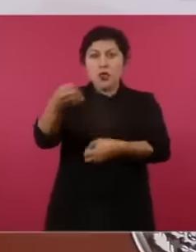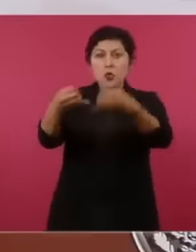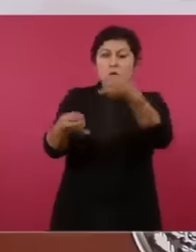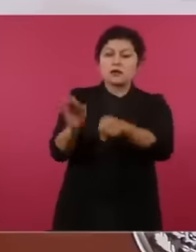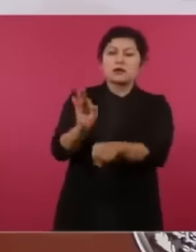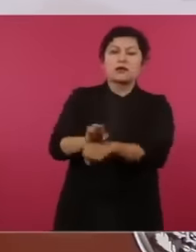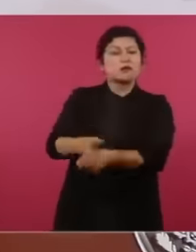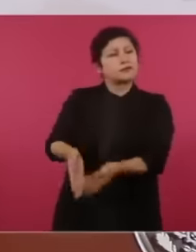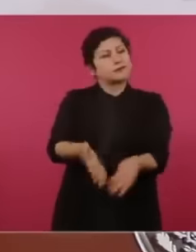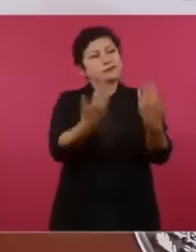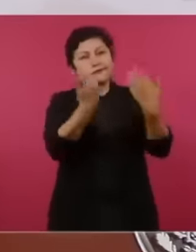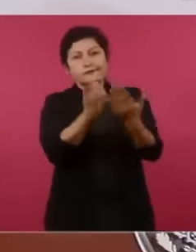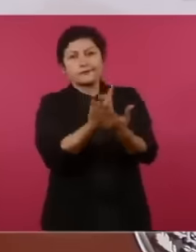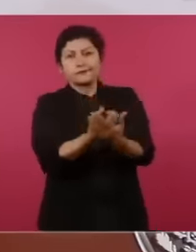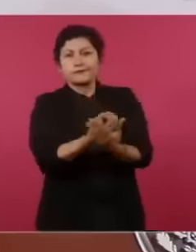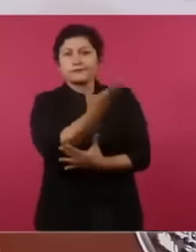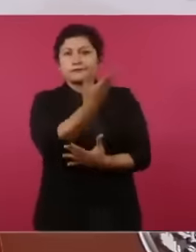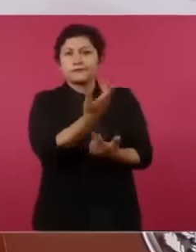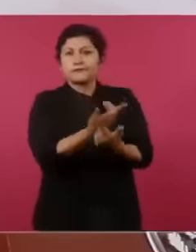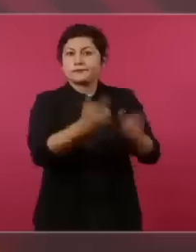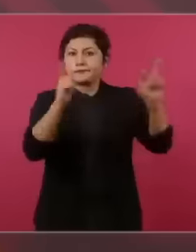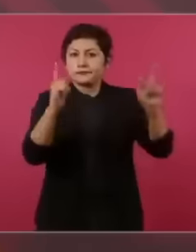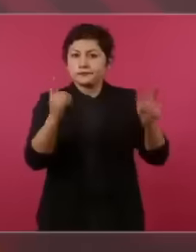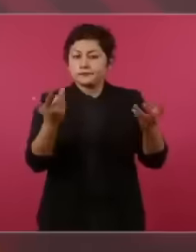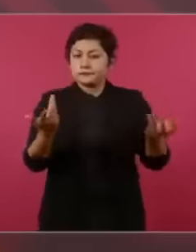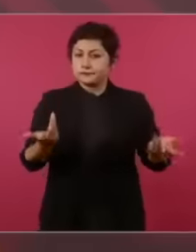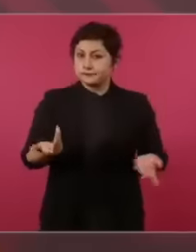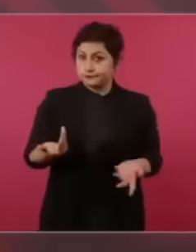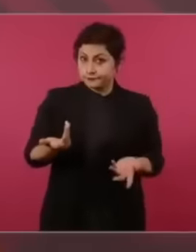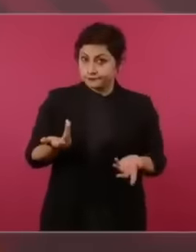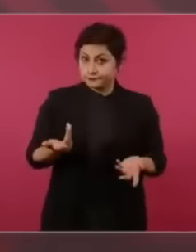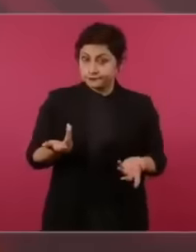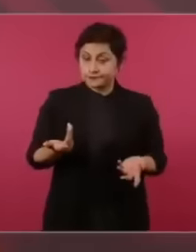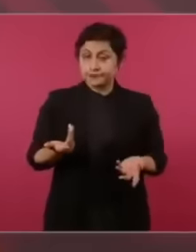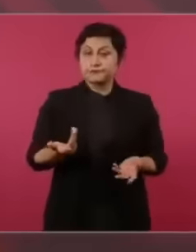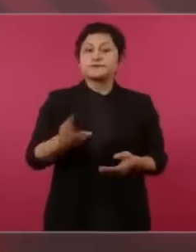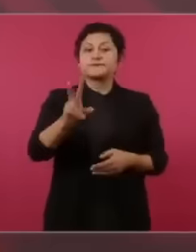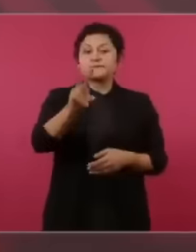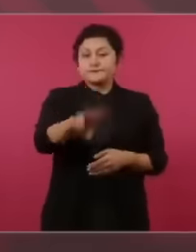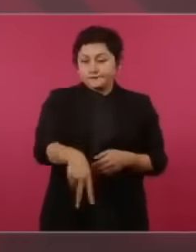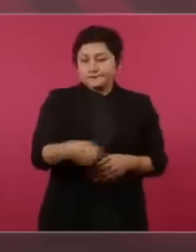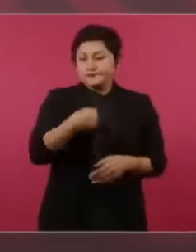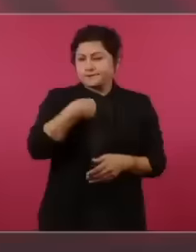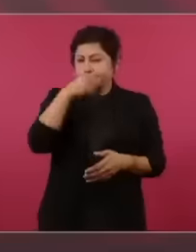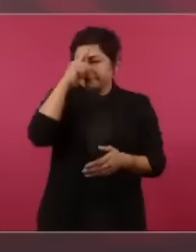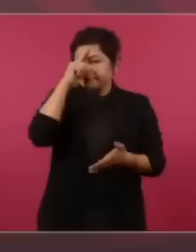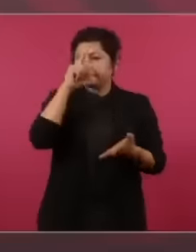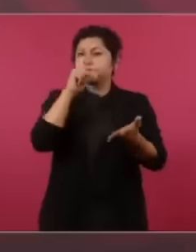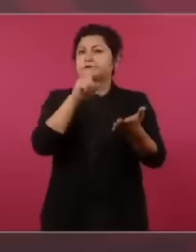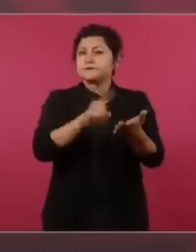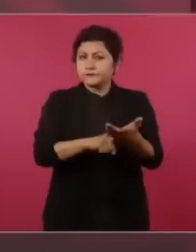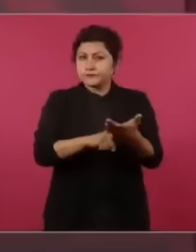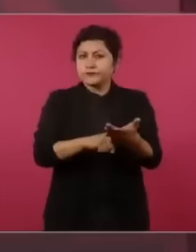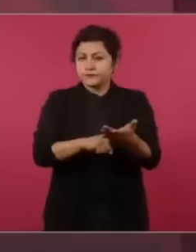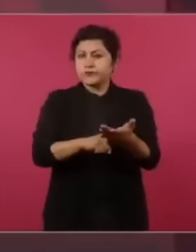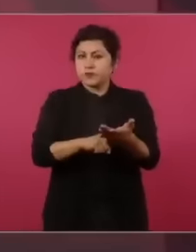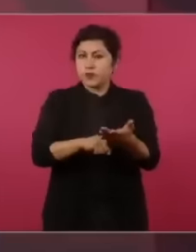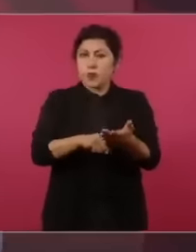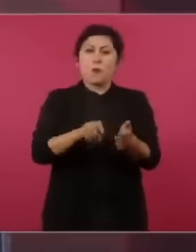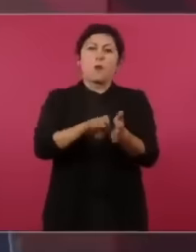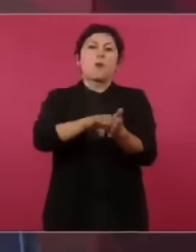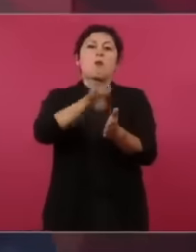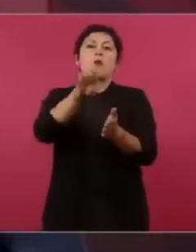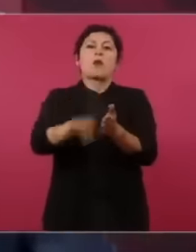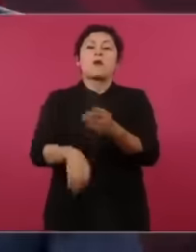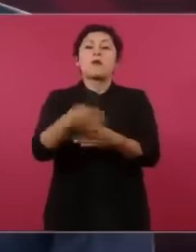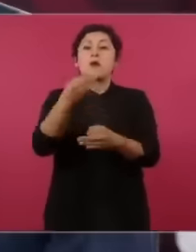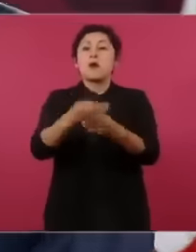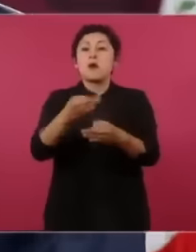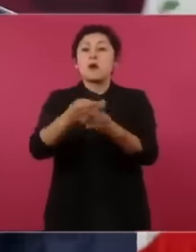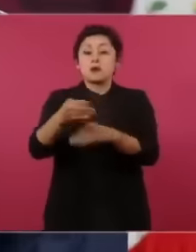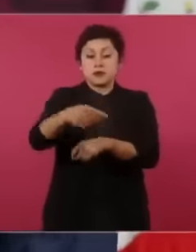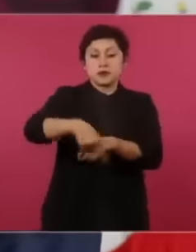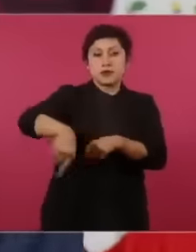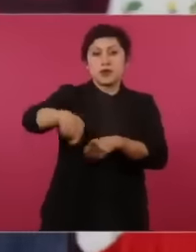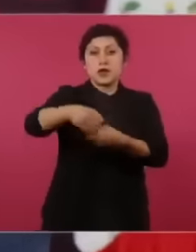the judges order the departure of criminals on